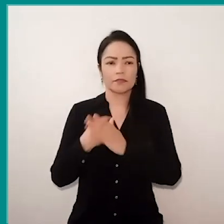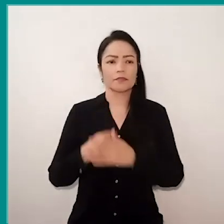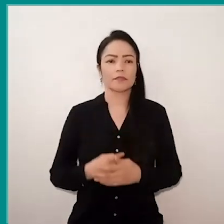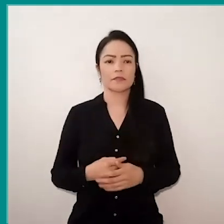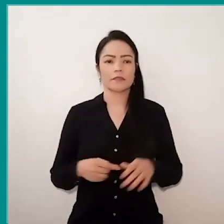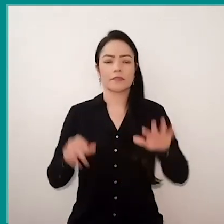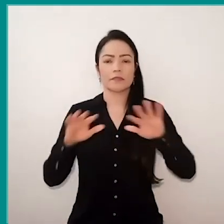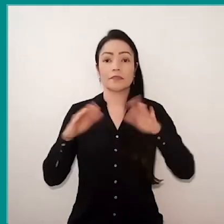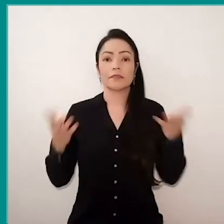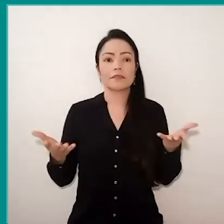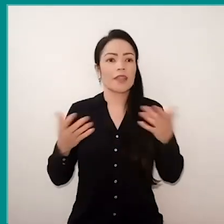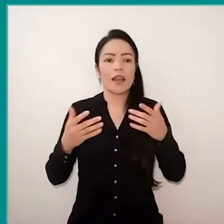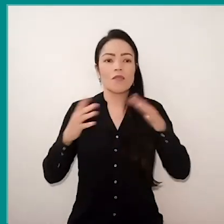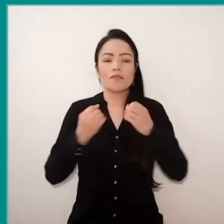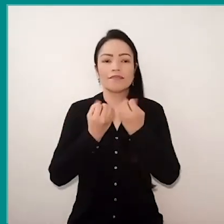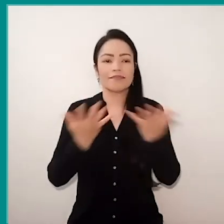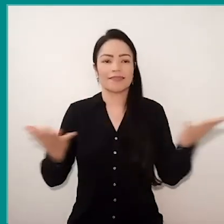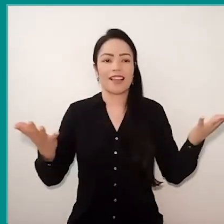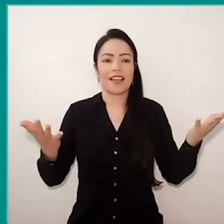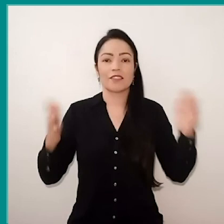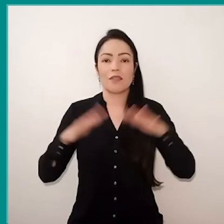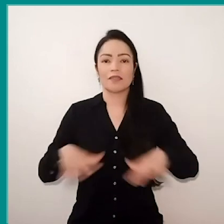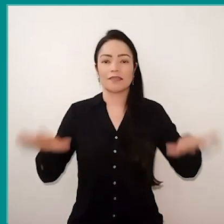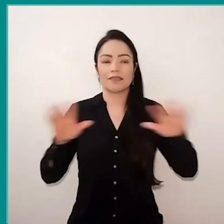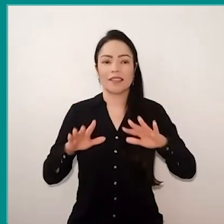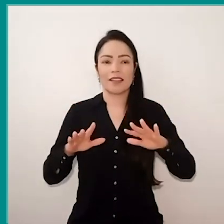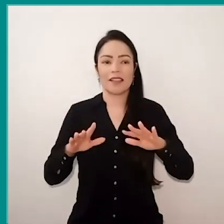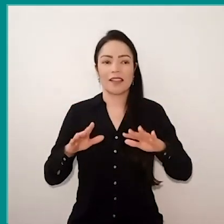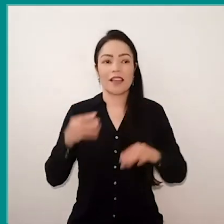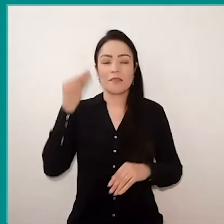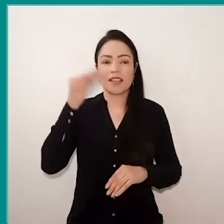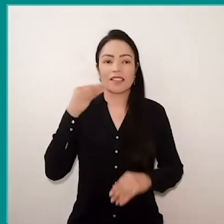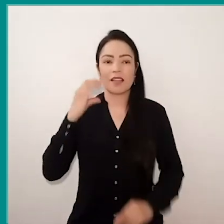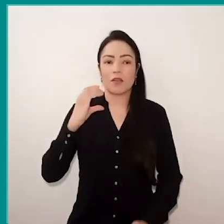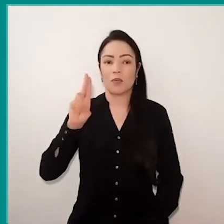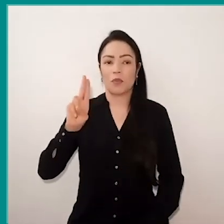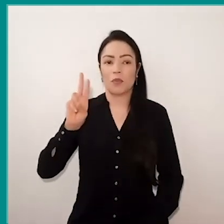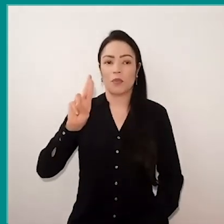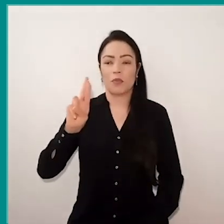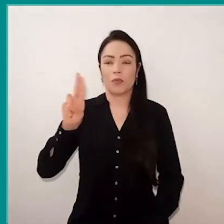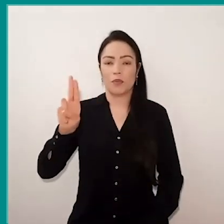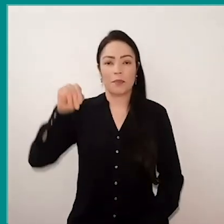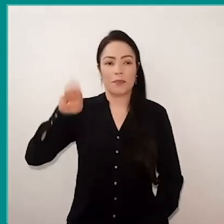share with you the Curumim's experience. But I realized I didn't I made my self-description,